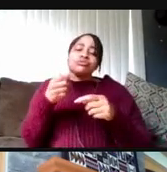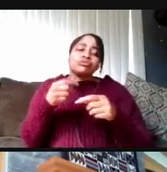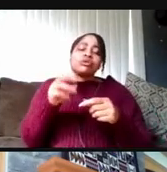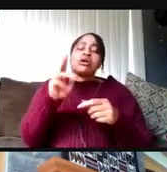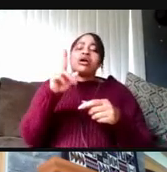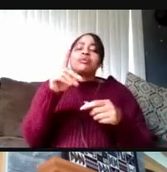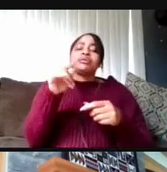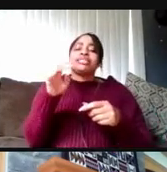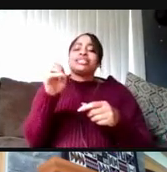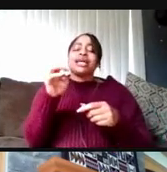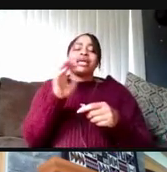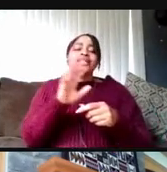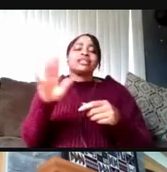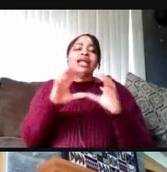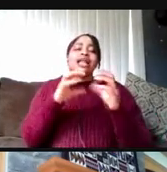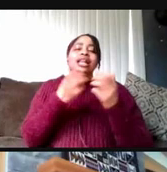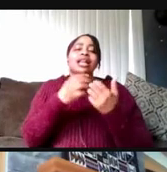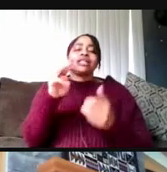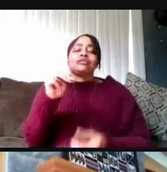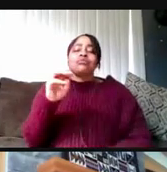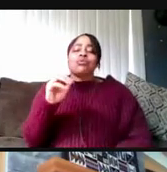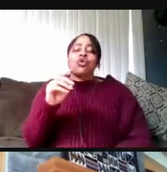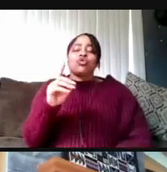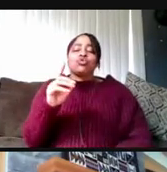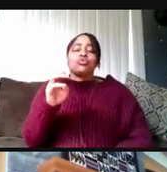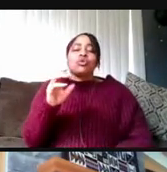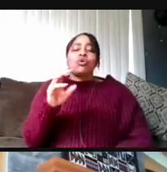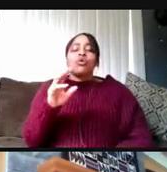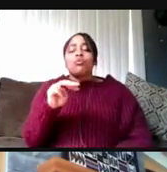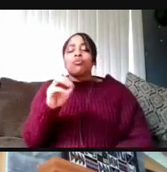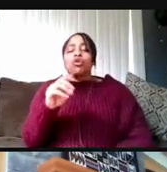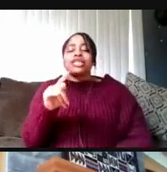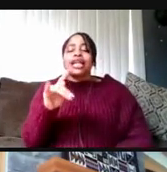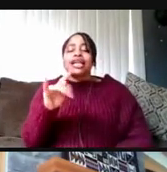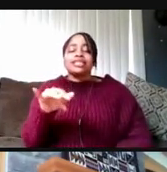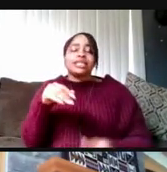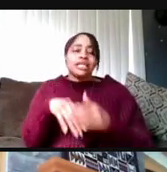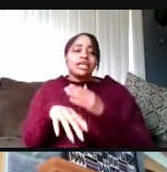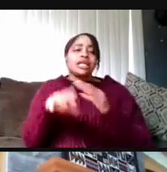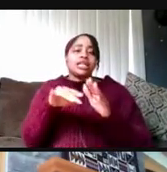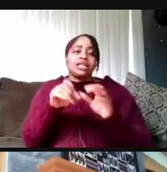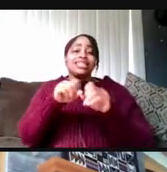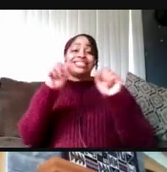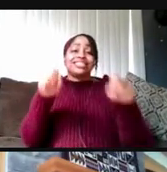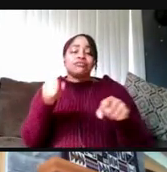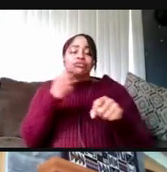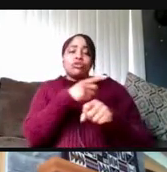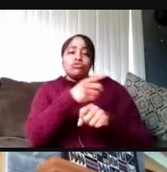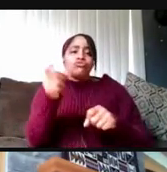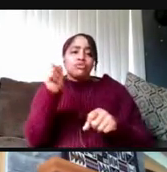in the registration system so that our students can make informed decisions about the fall.